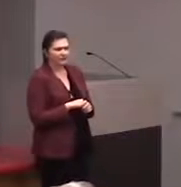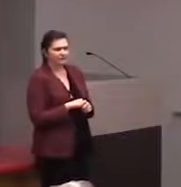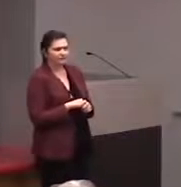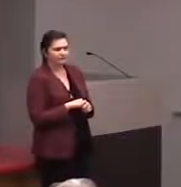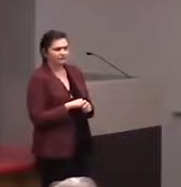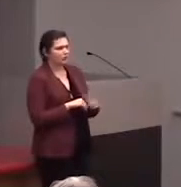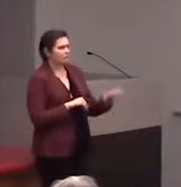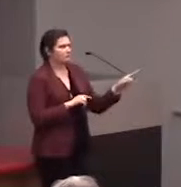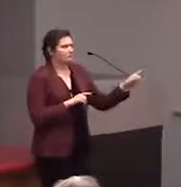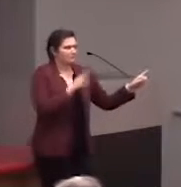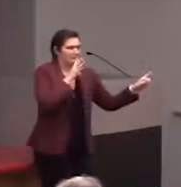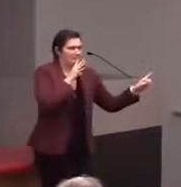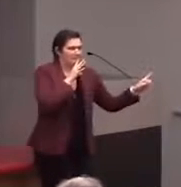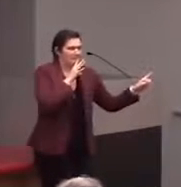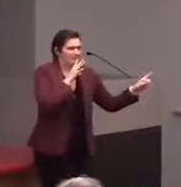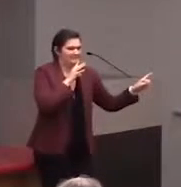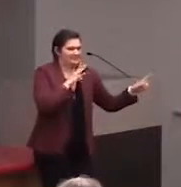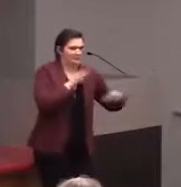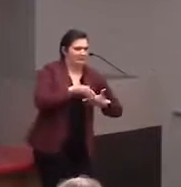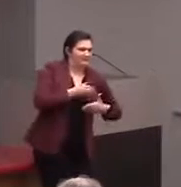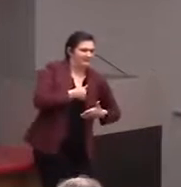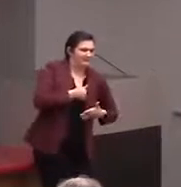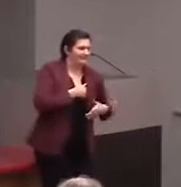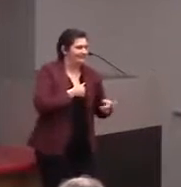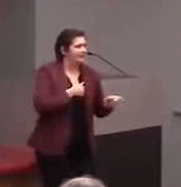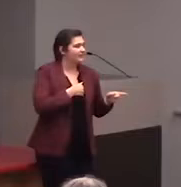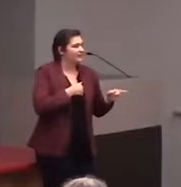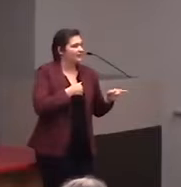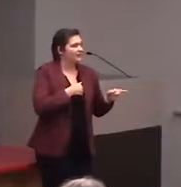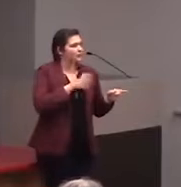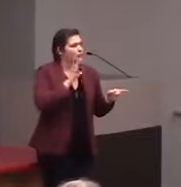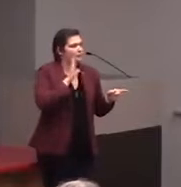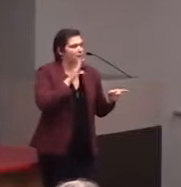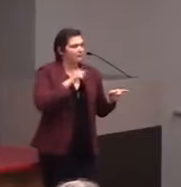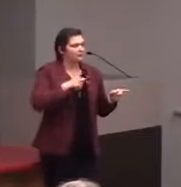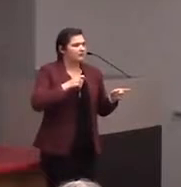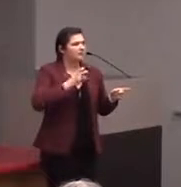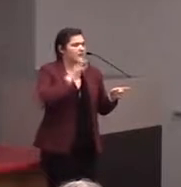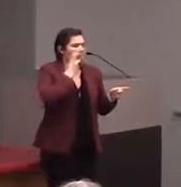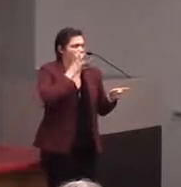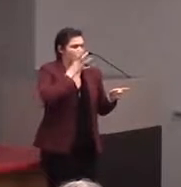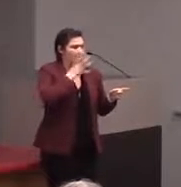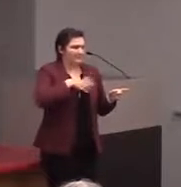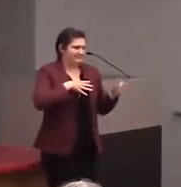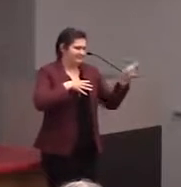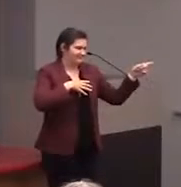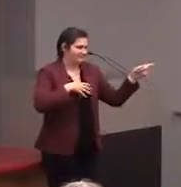of having them be part of Library of Congress subscription,